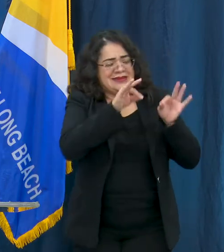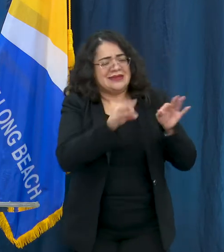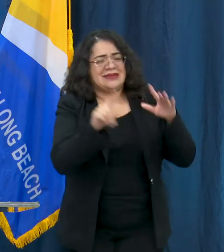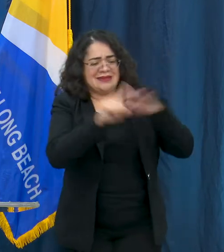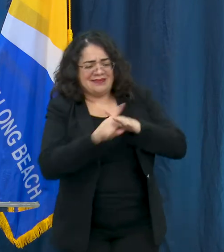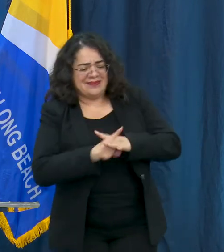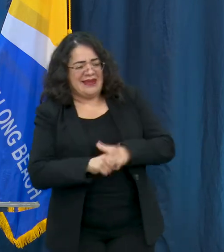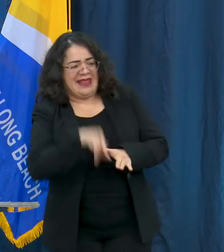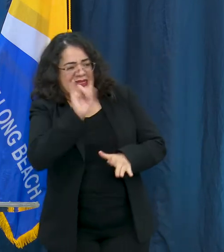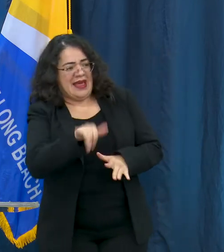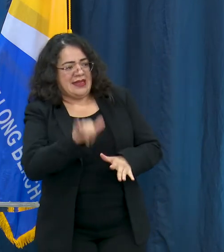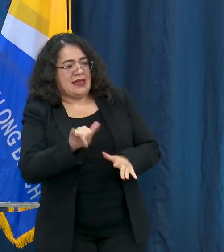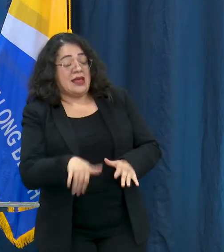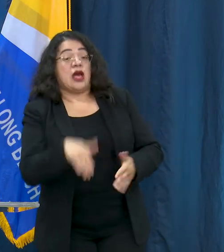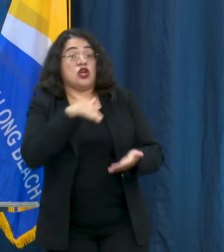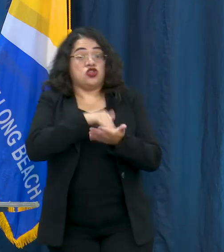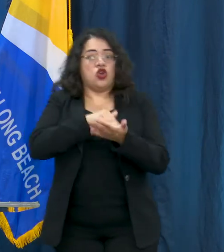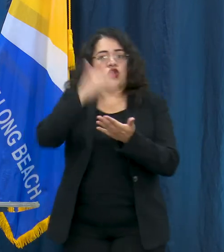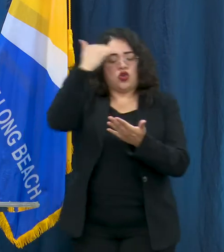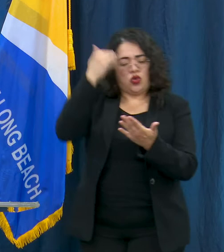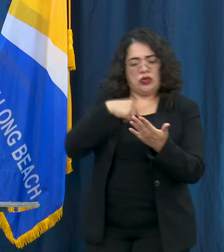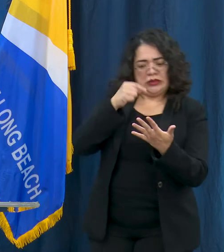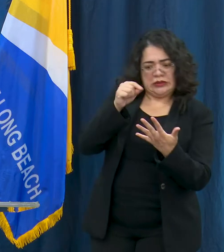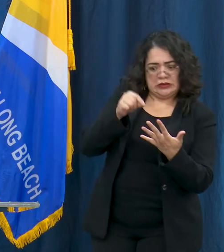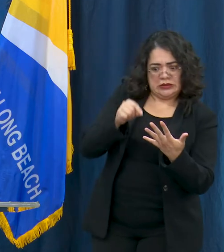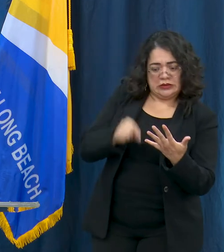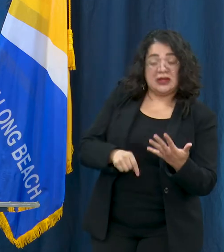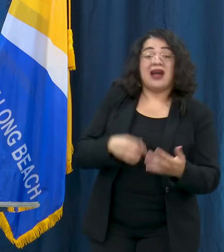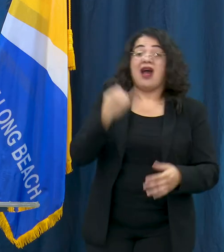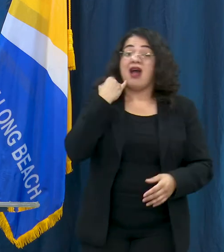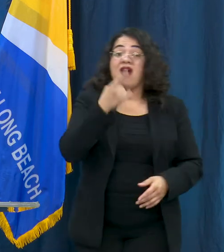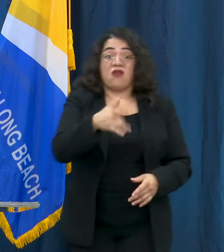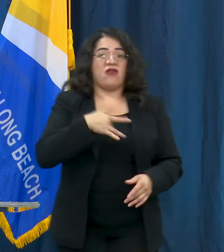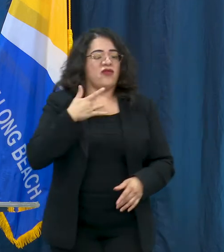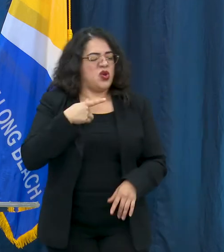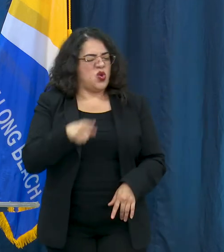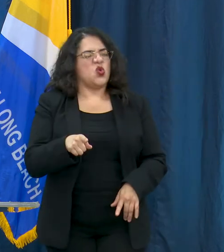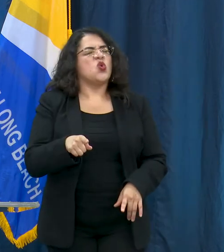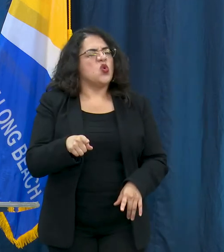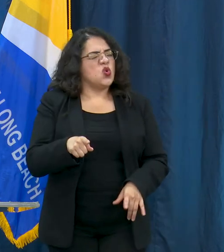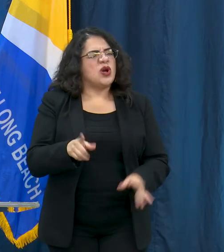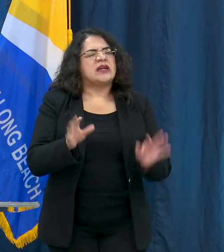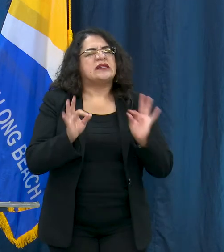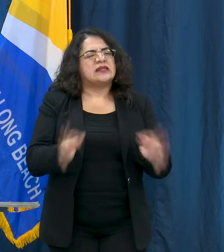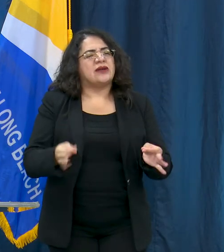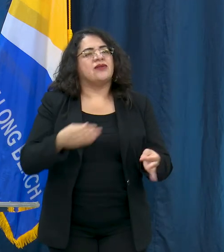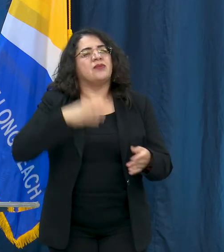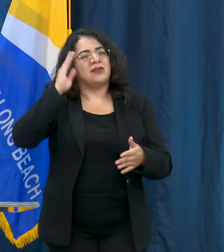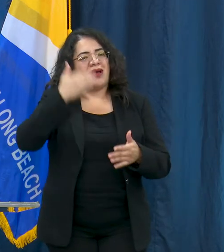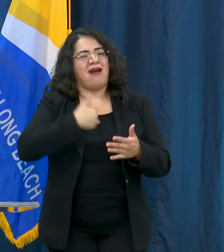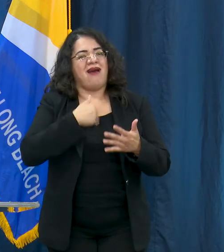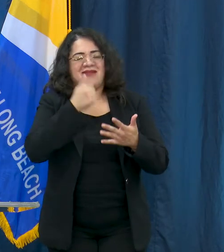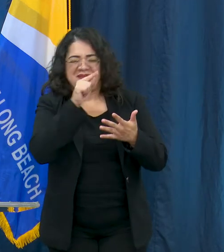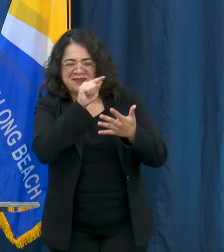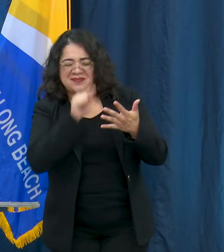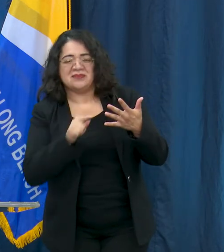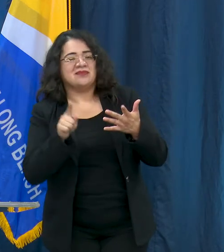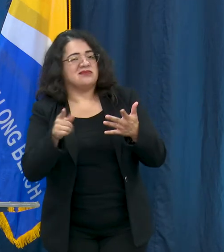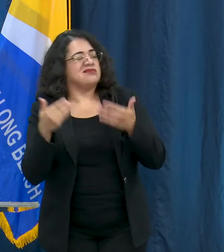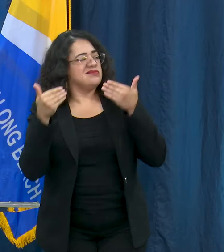nearest emergency room or call 9-1-1 immediately. Make sure to wear a face covering before entering.